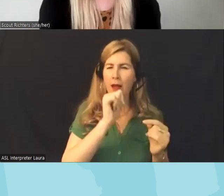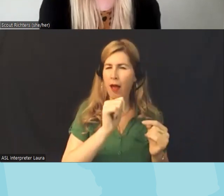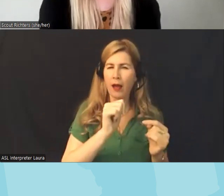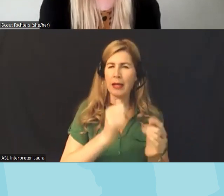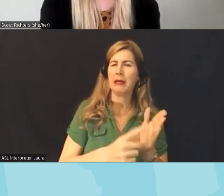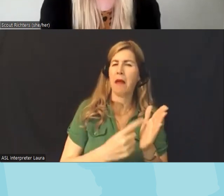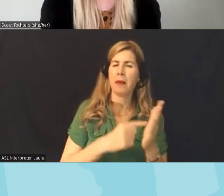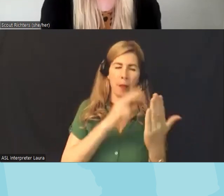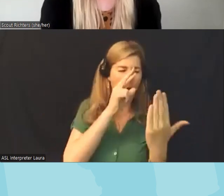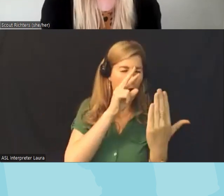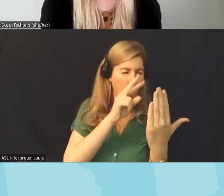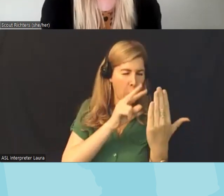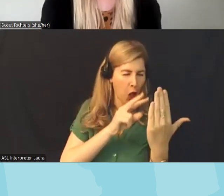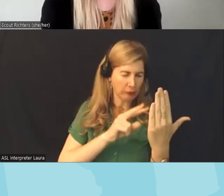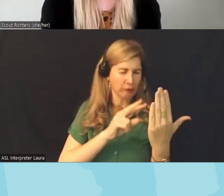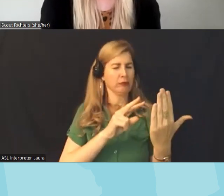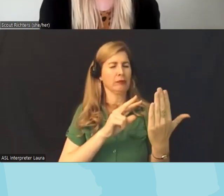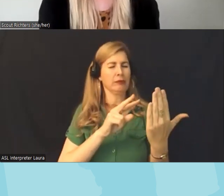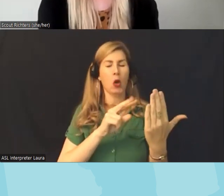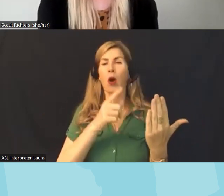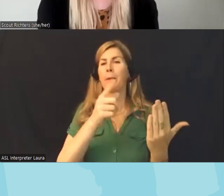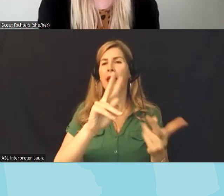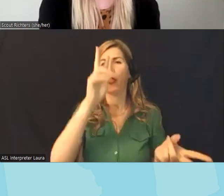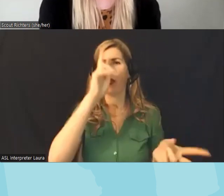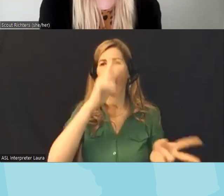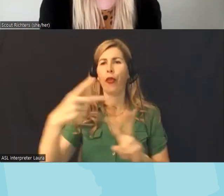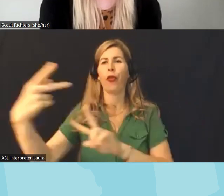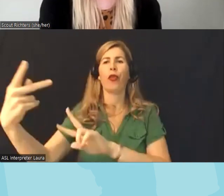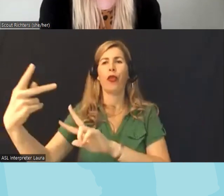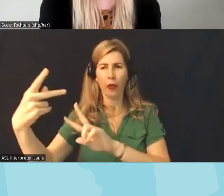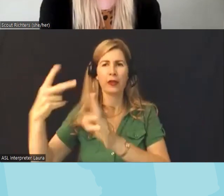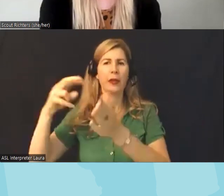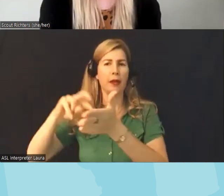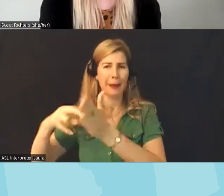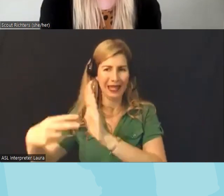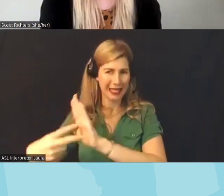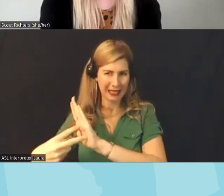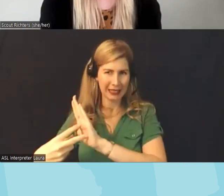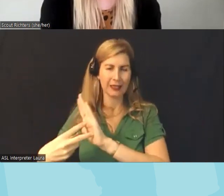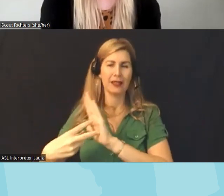in terms of how are we defining these these um these terms and I think especially in the First